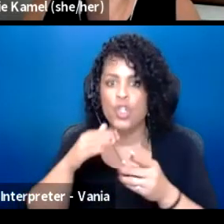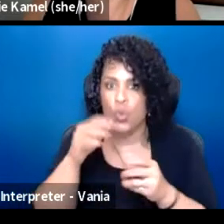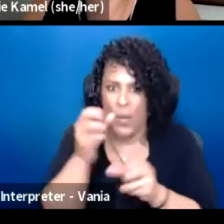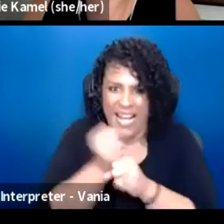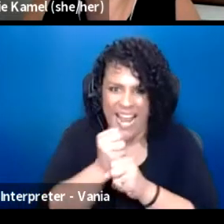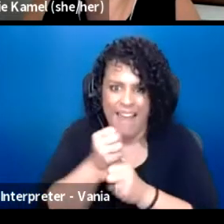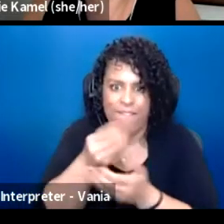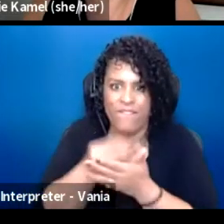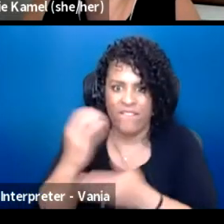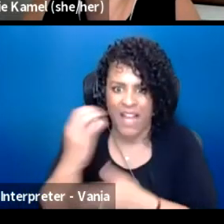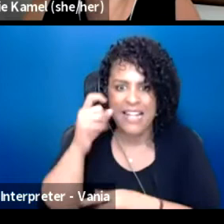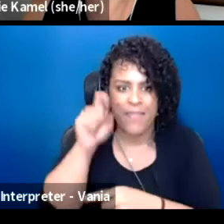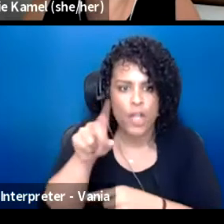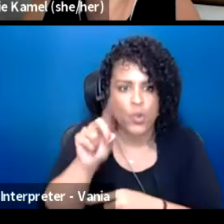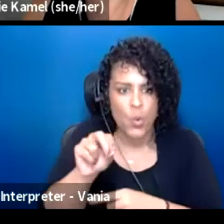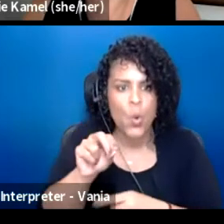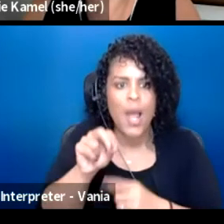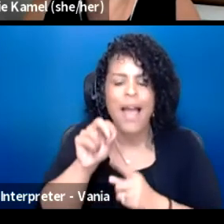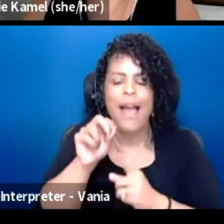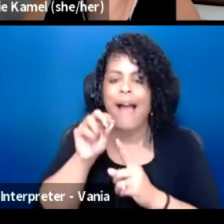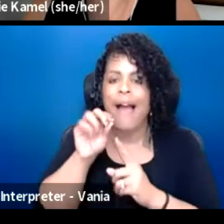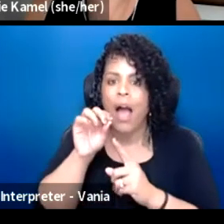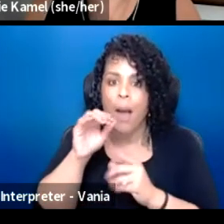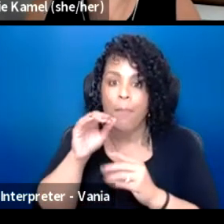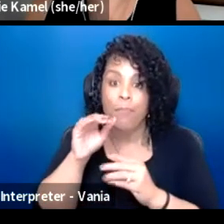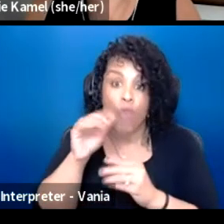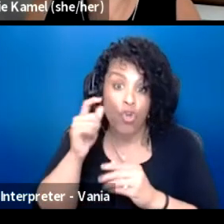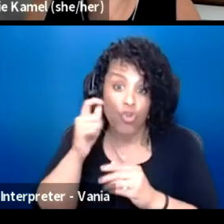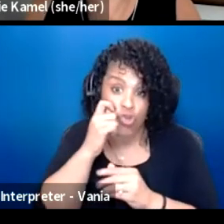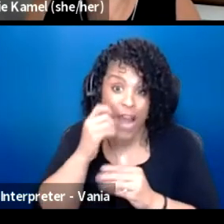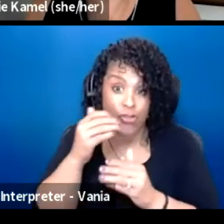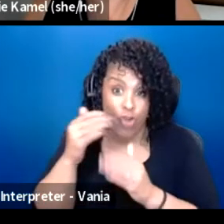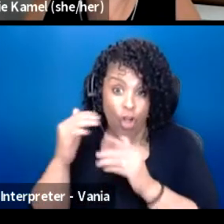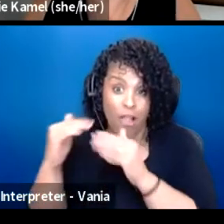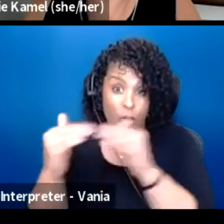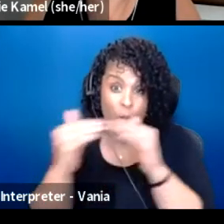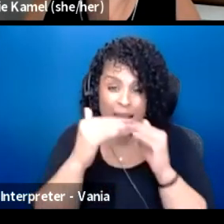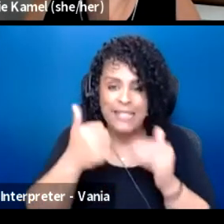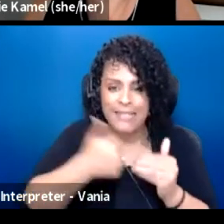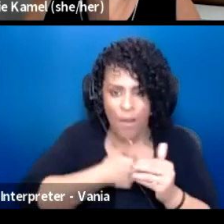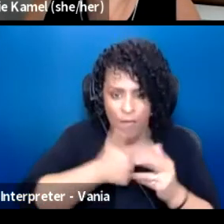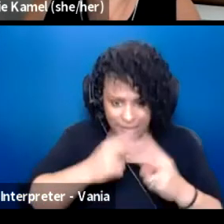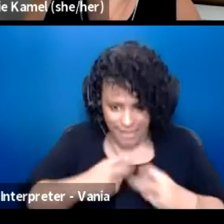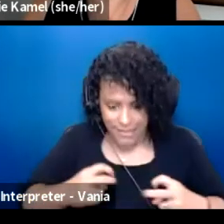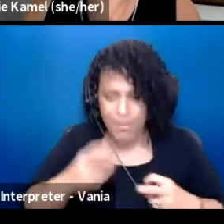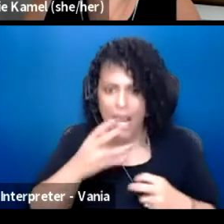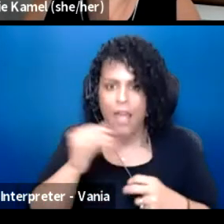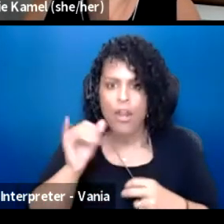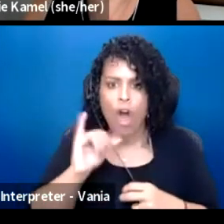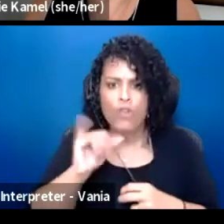they actually need to do a racial equity self-assessment and then work with our office in terms of really developing out how they actually